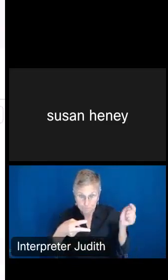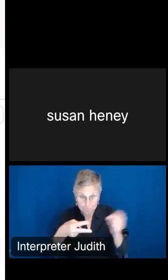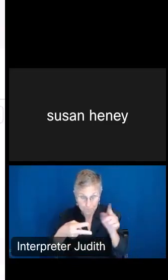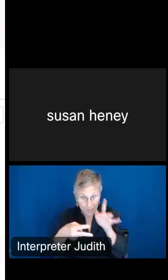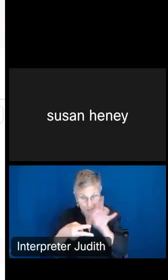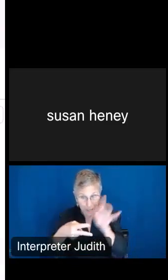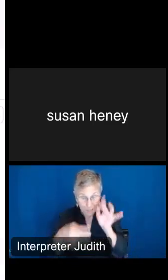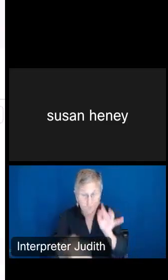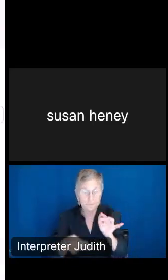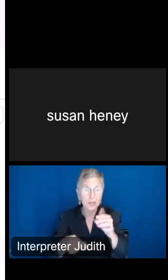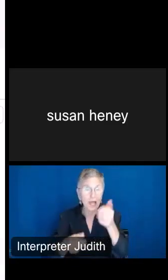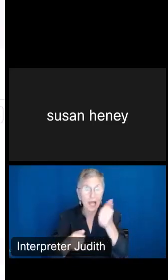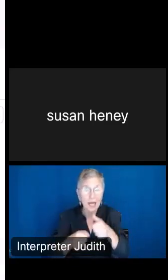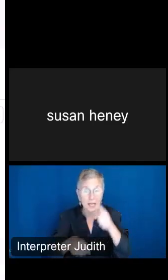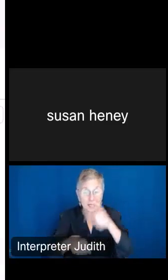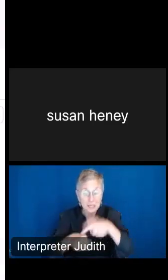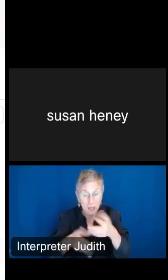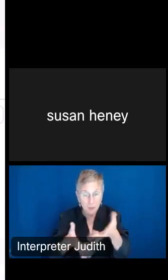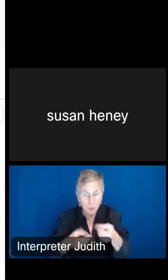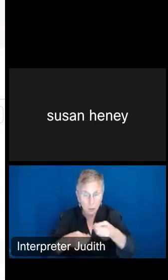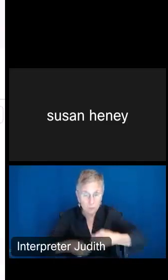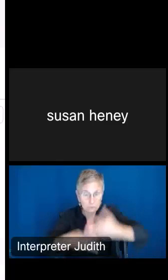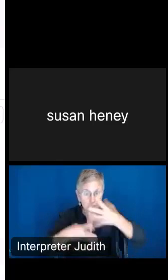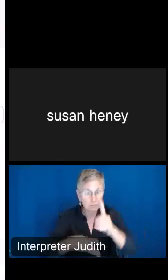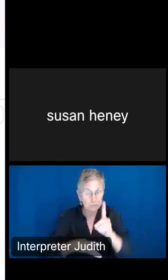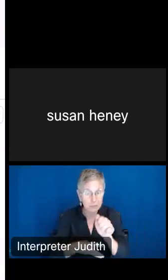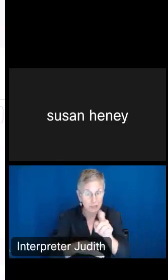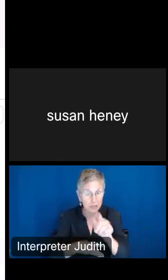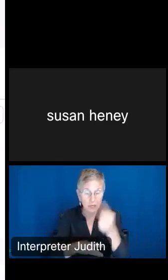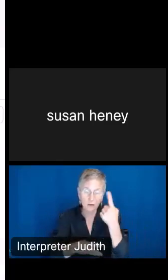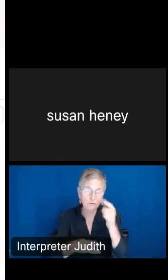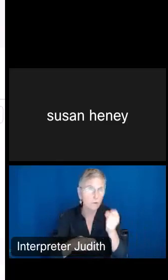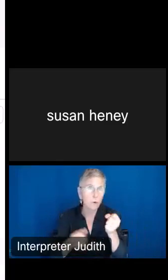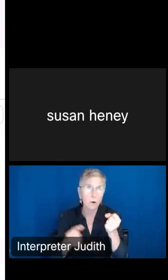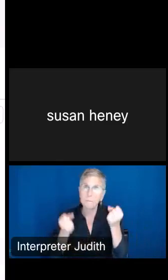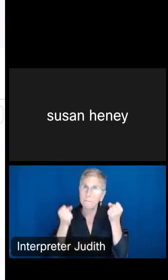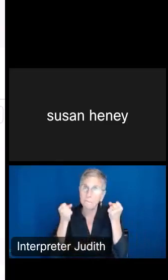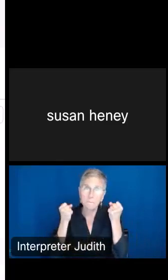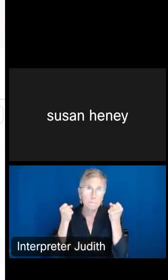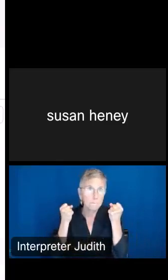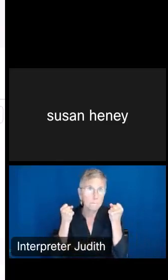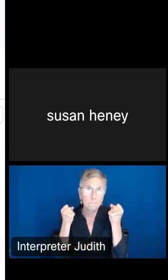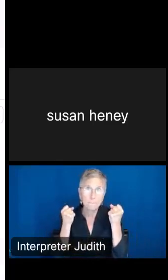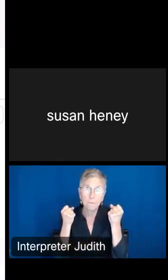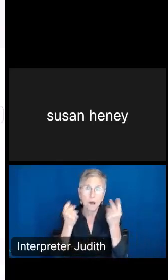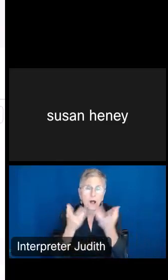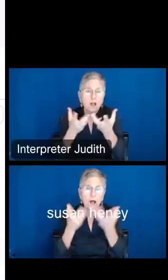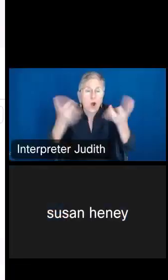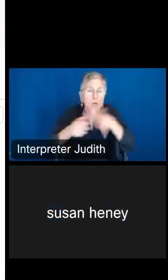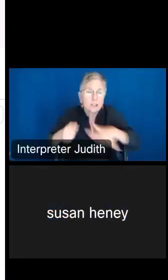system to pull up data for, you know, a large number of, geographies (so here I'm looking